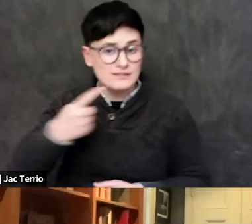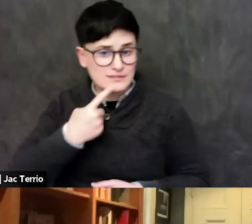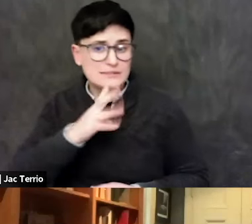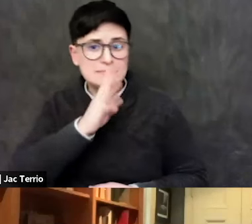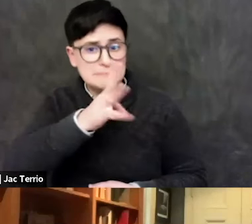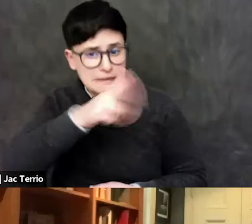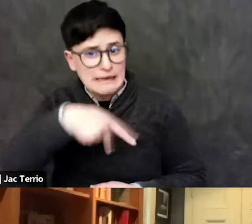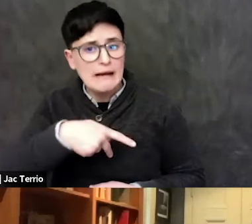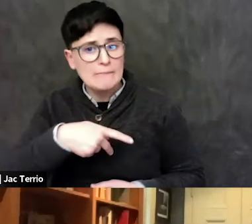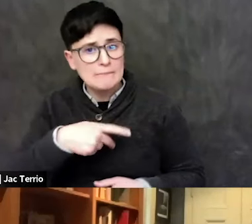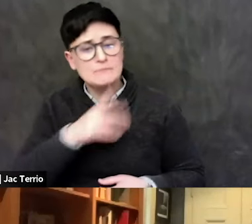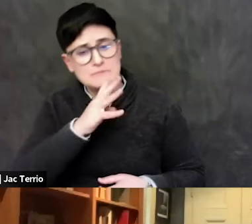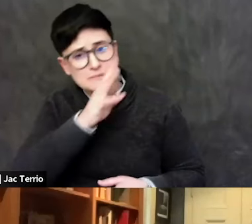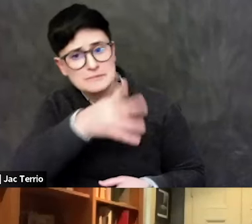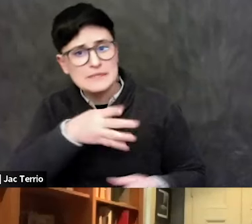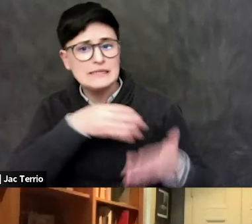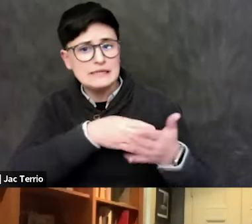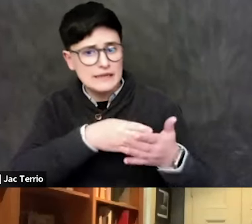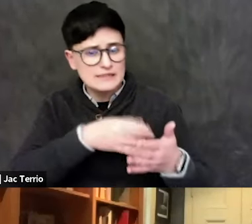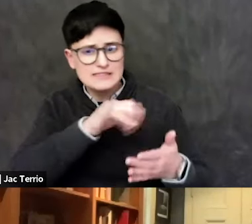speak out against that type of speech.